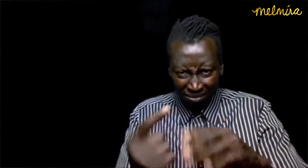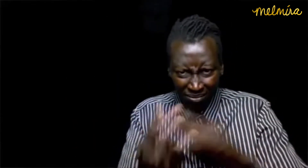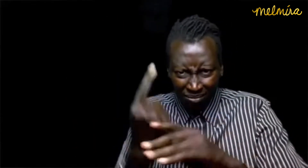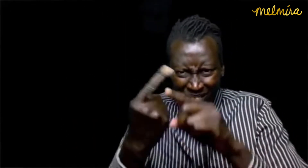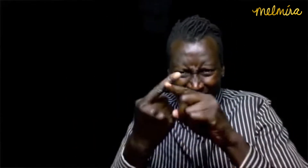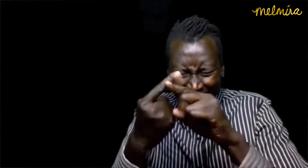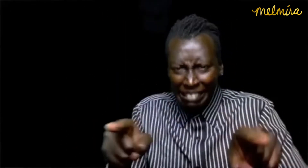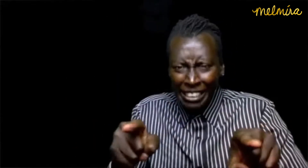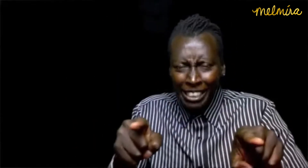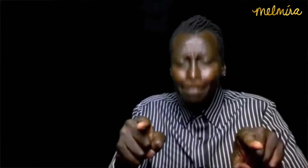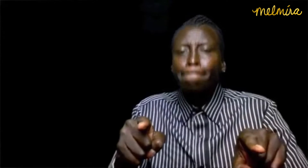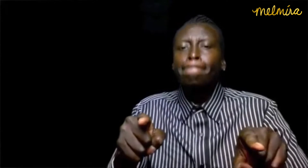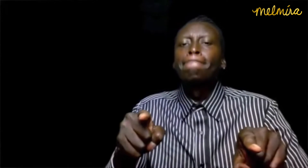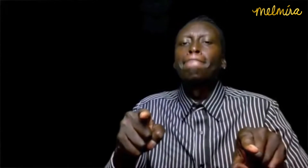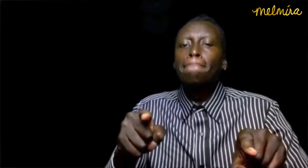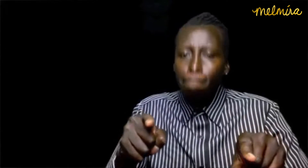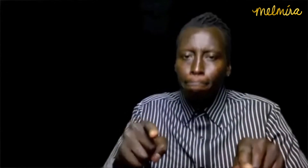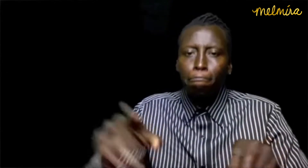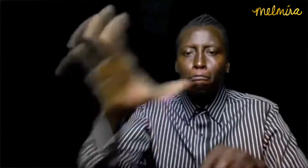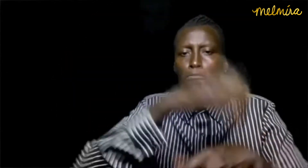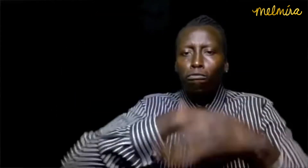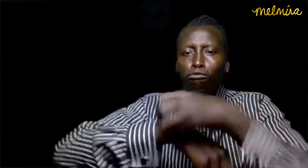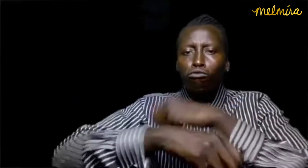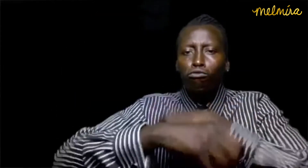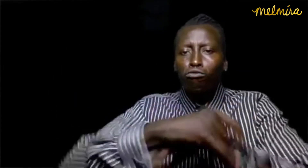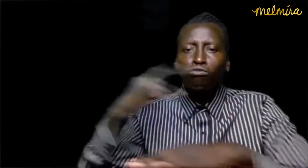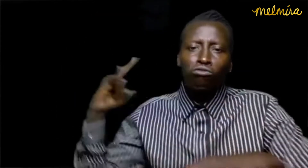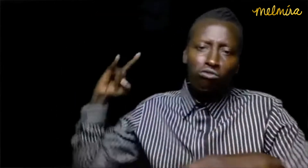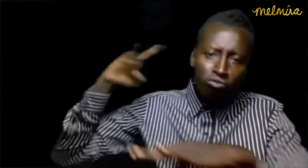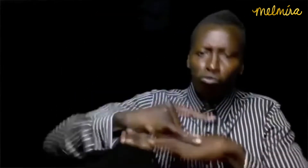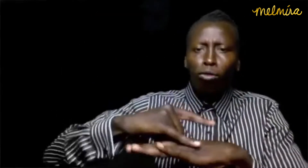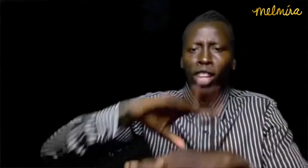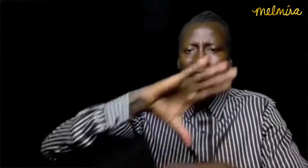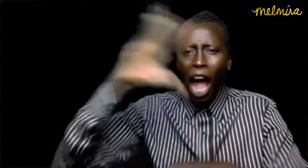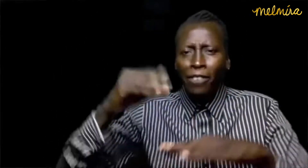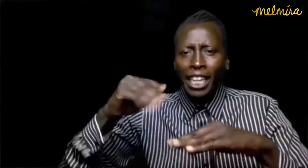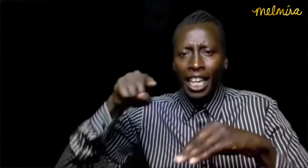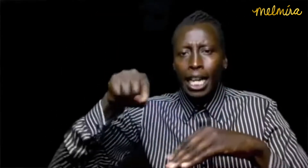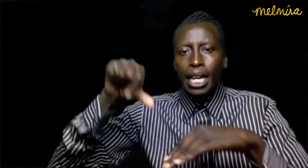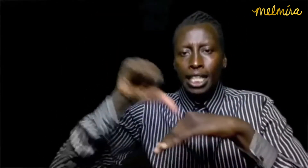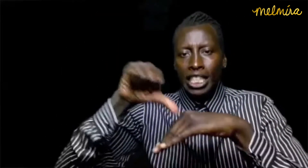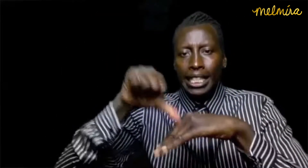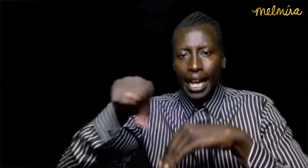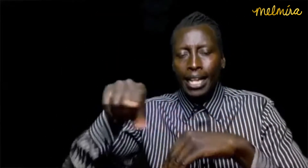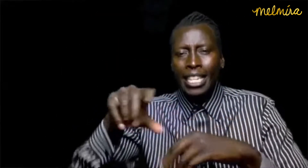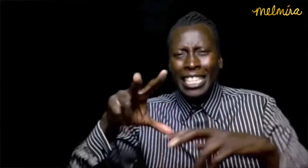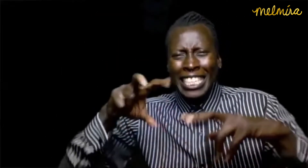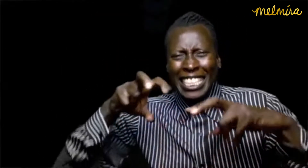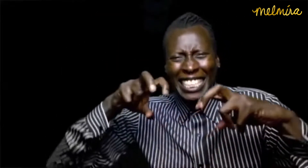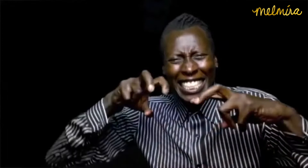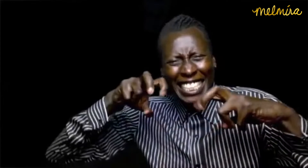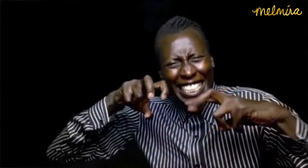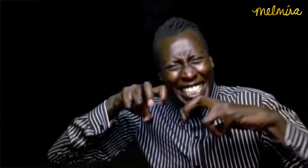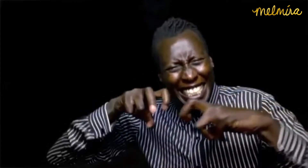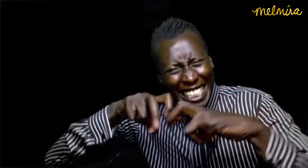It is one of the most difficult diseases to track down out there. I decided to fly to Africa and went to the City find out more